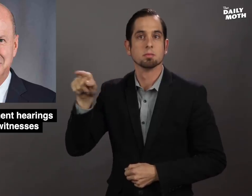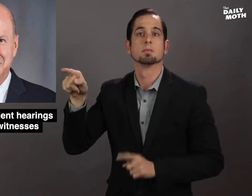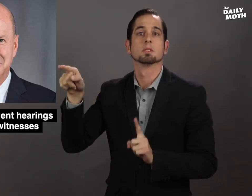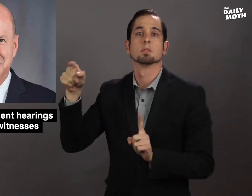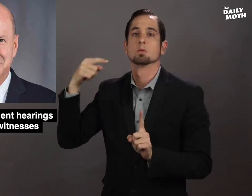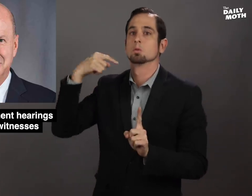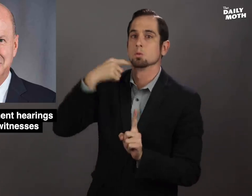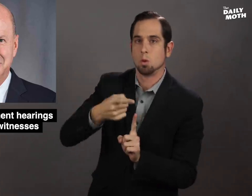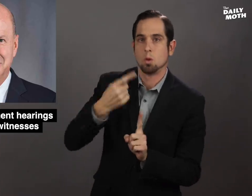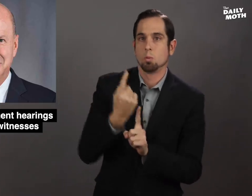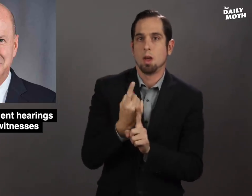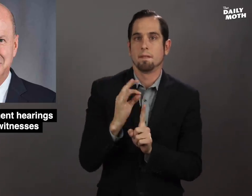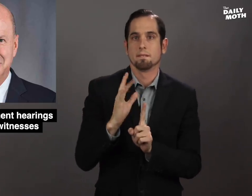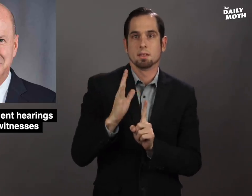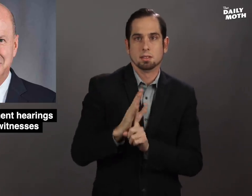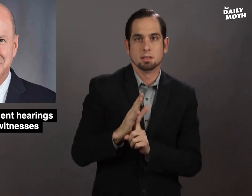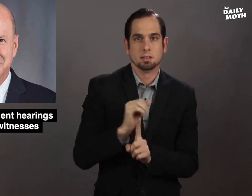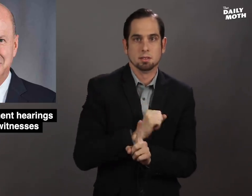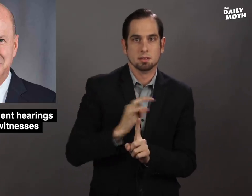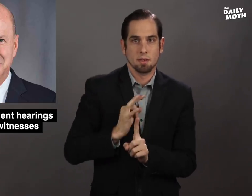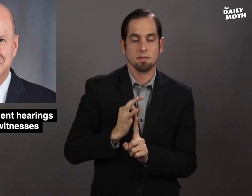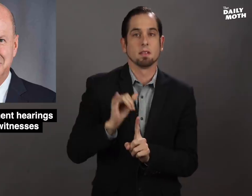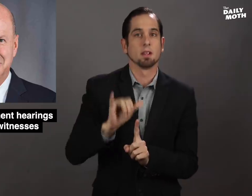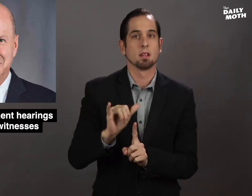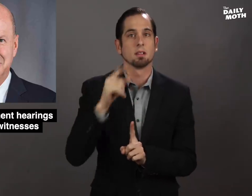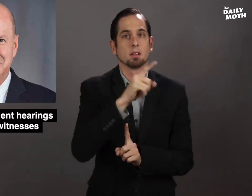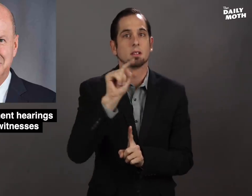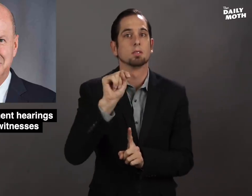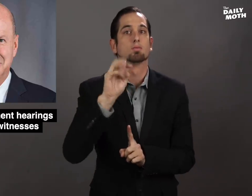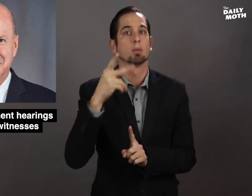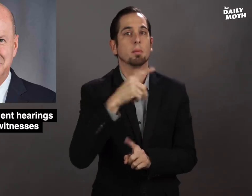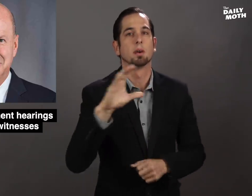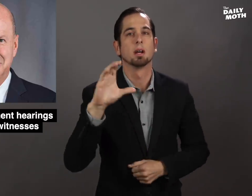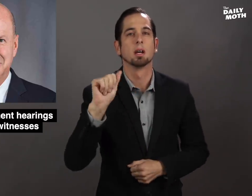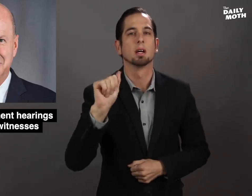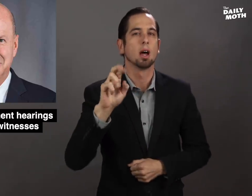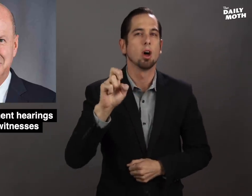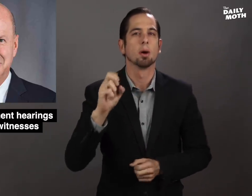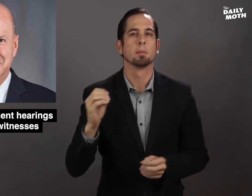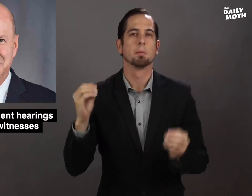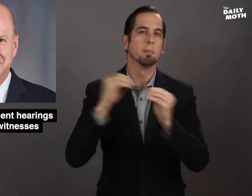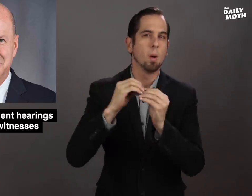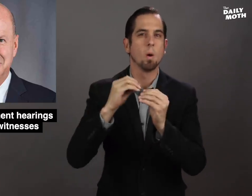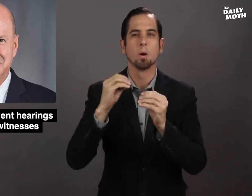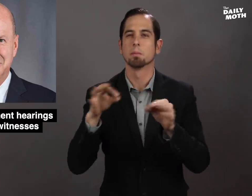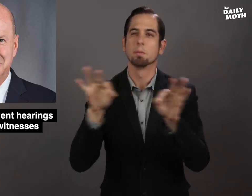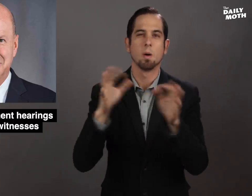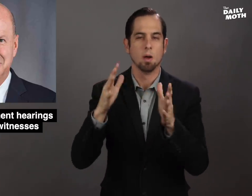told one of his staff that Trump cared more about